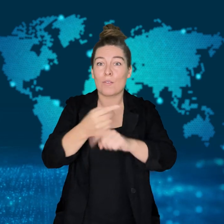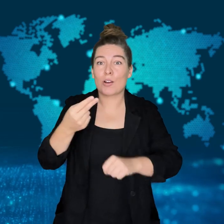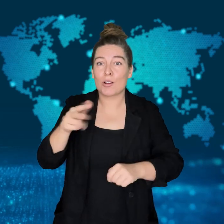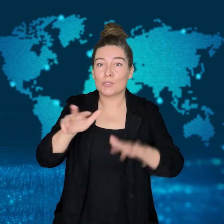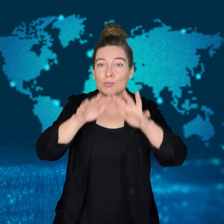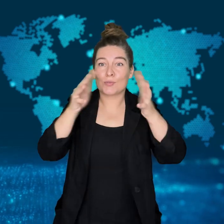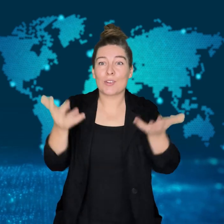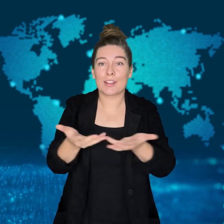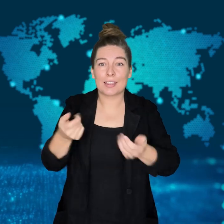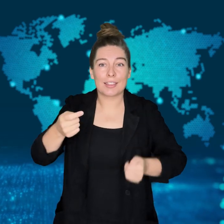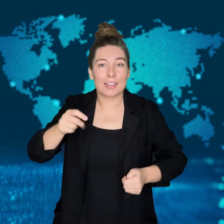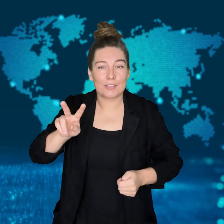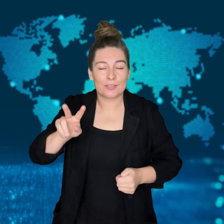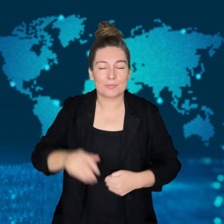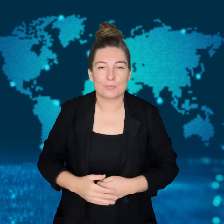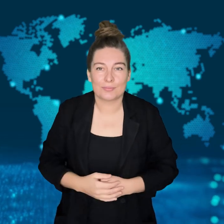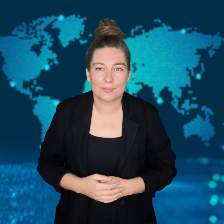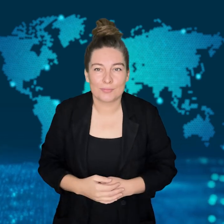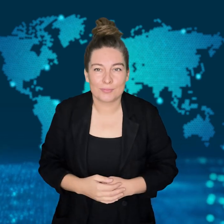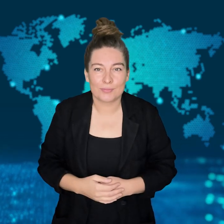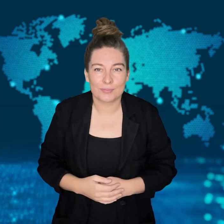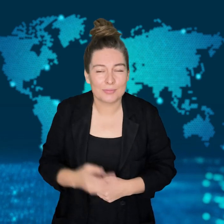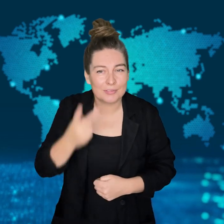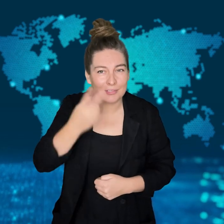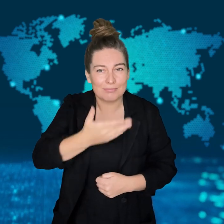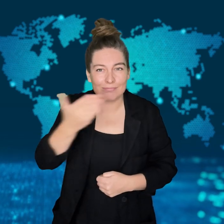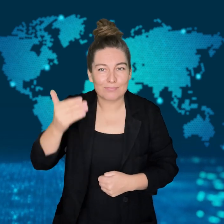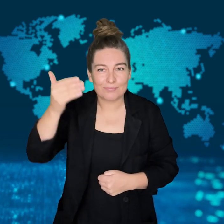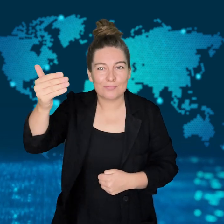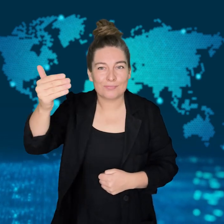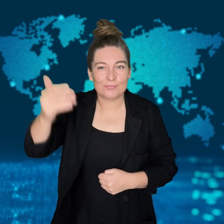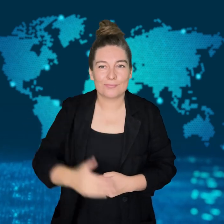to get new video updates! See you next time!